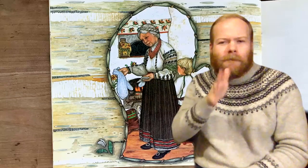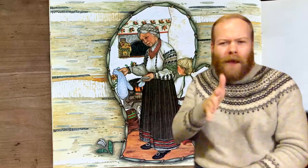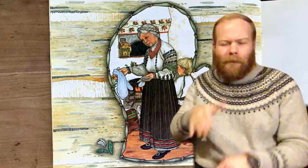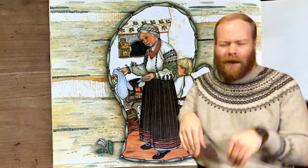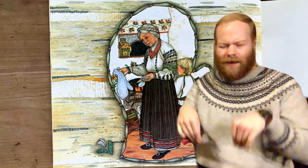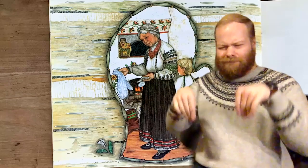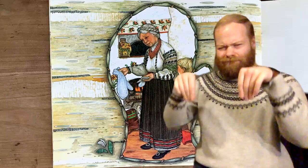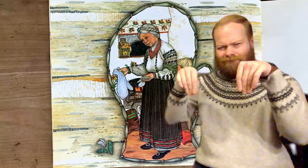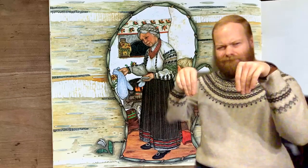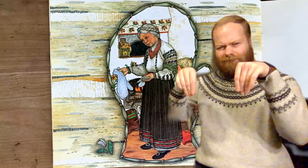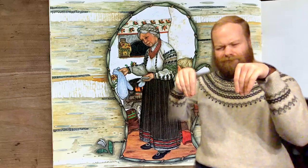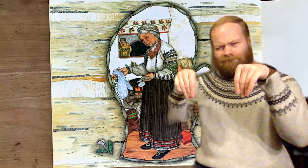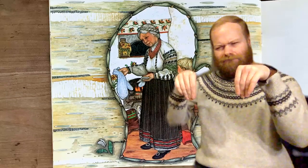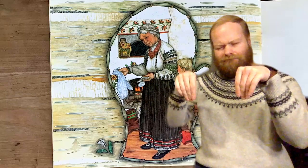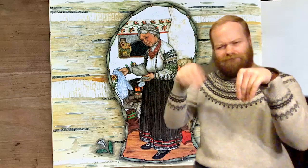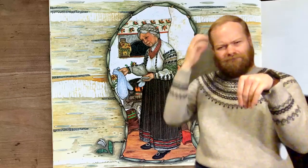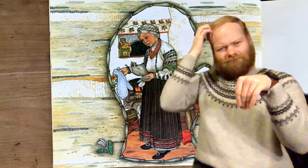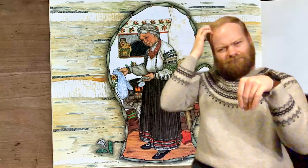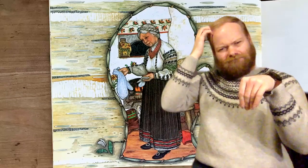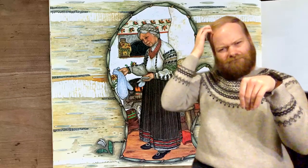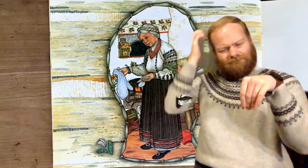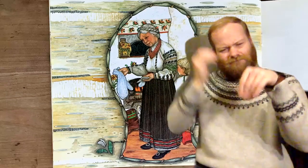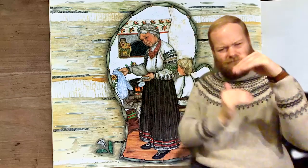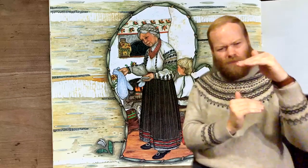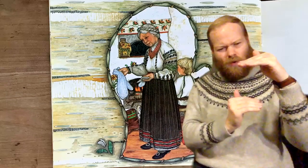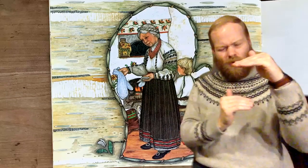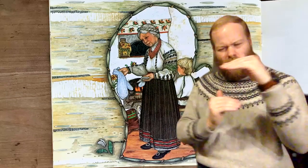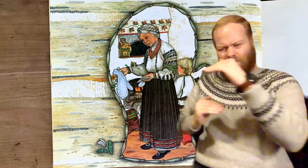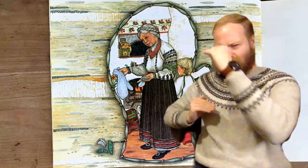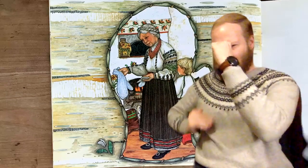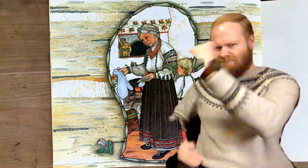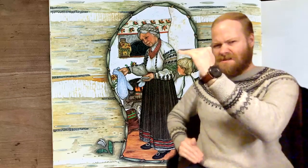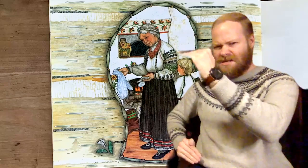Baba looks at Nicki's mittens and wonders why they are so different in size.